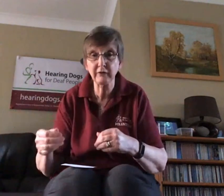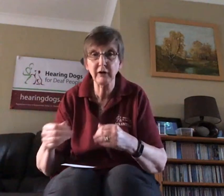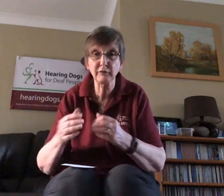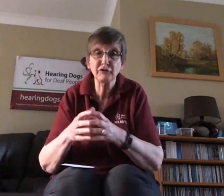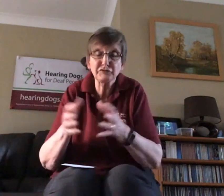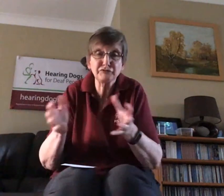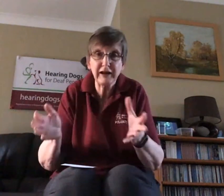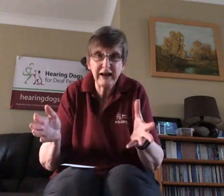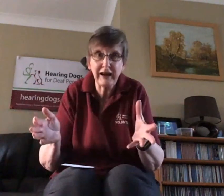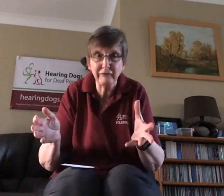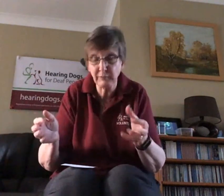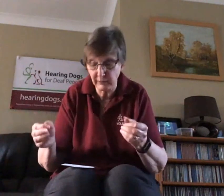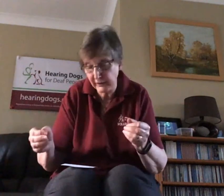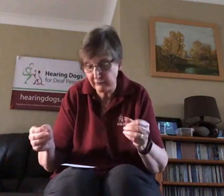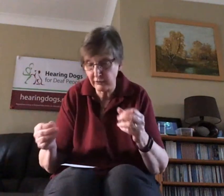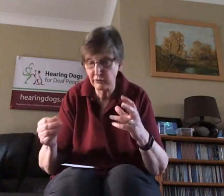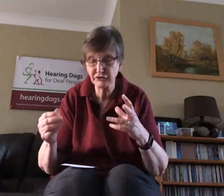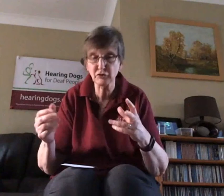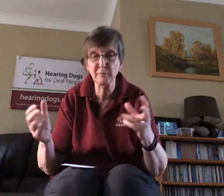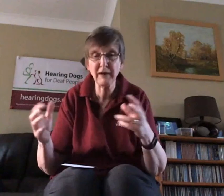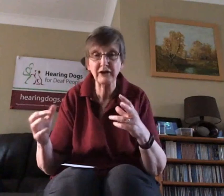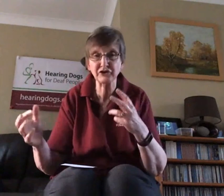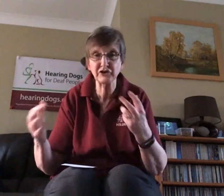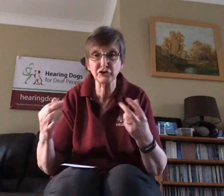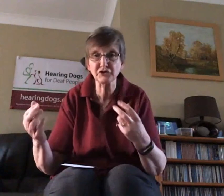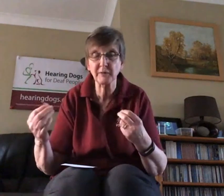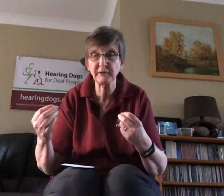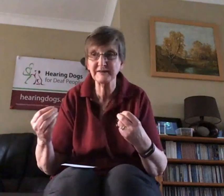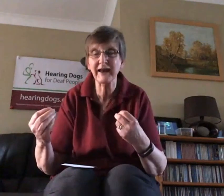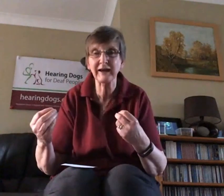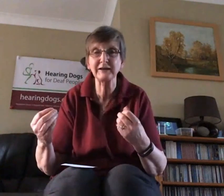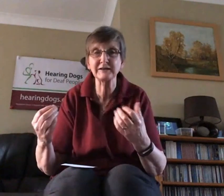We've got some really clever people in Hearing Dogs who match these dogs up exactly to get